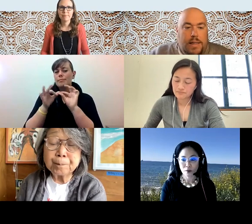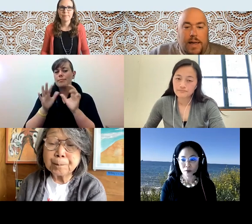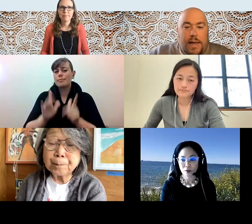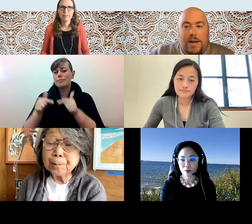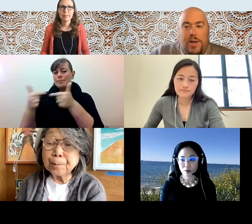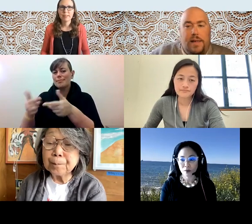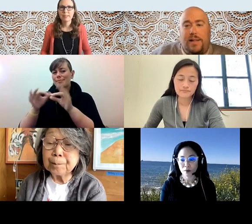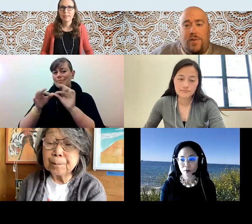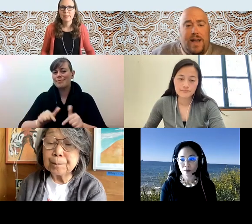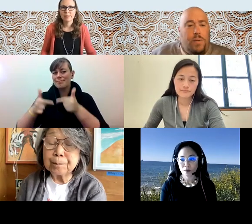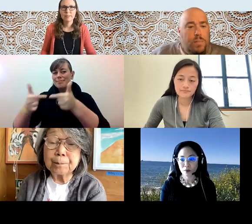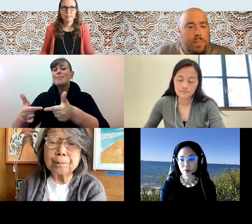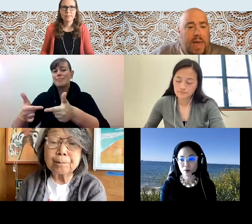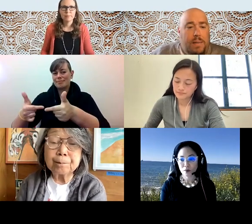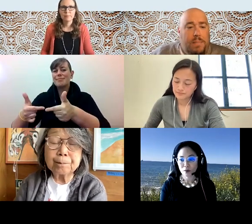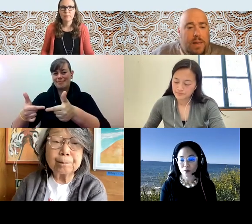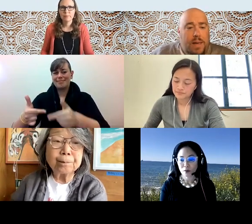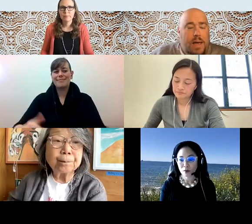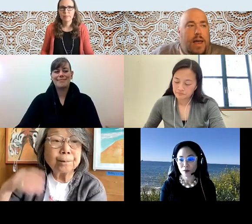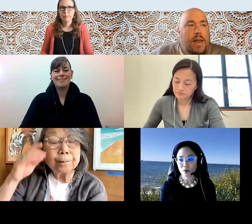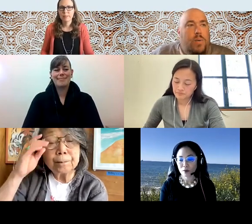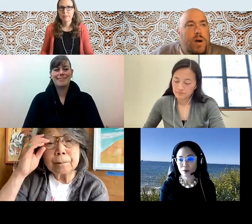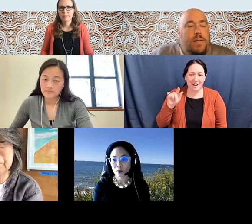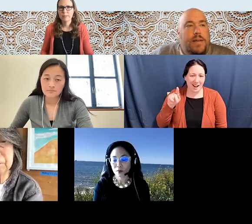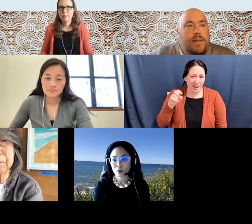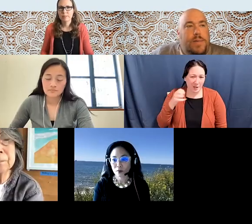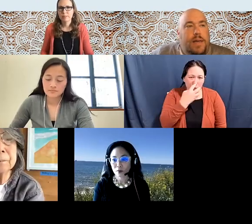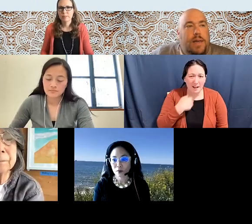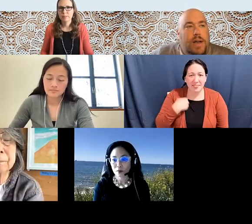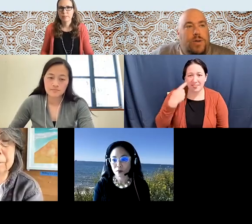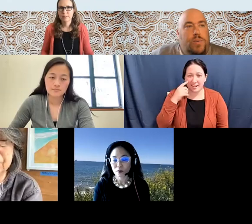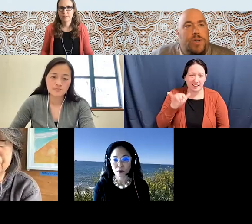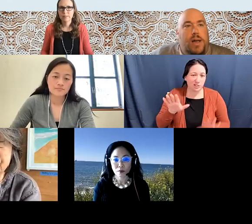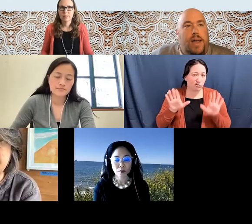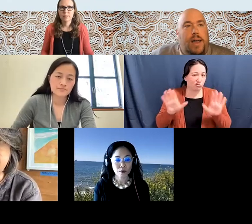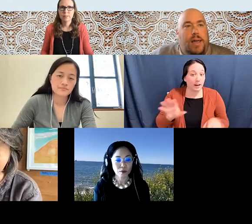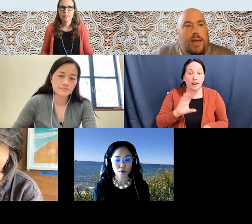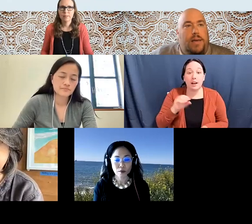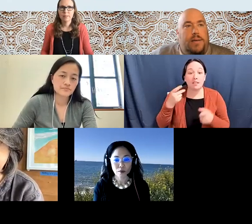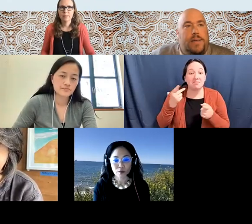Kyle Livie (he/him/his): I think actually... I think that's great. And Pam one of the things I was thinking about as you were talking is